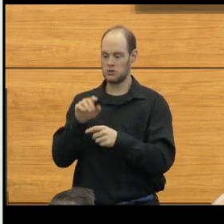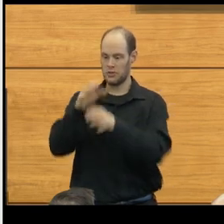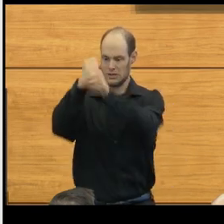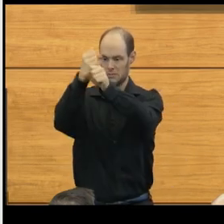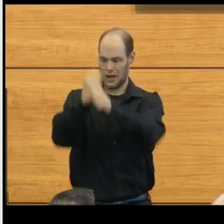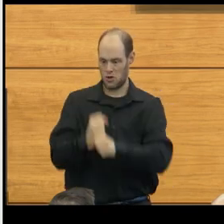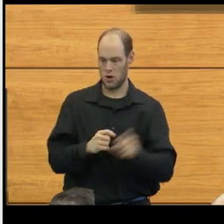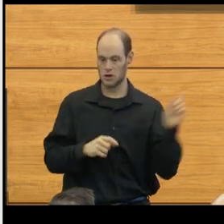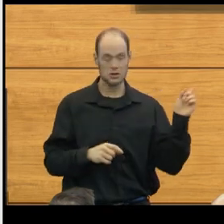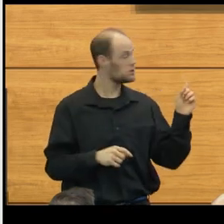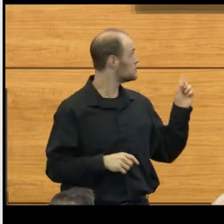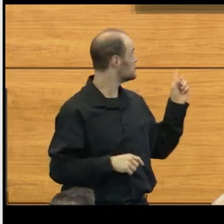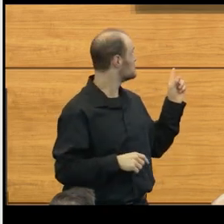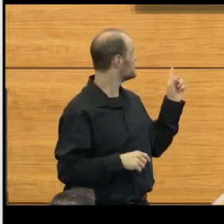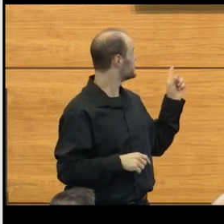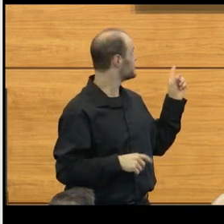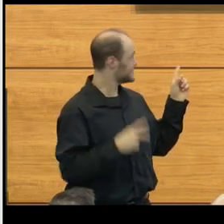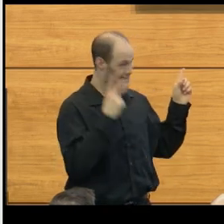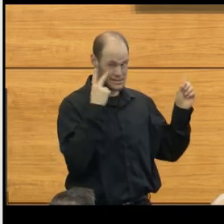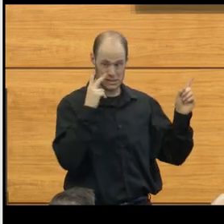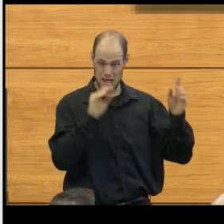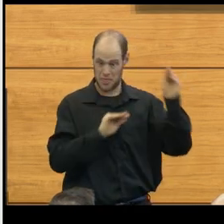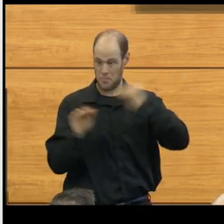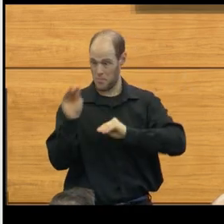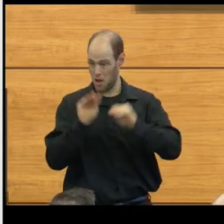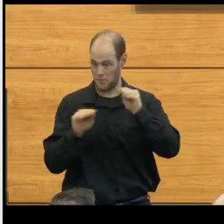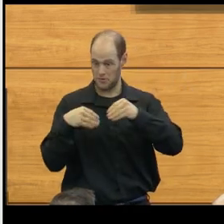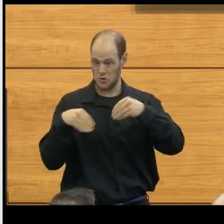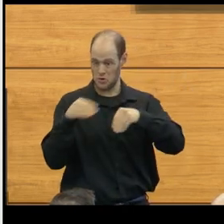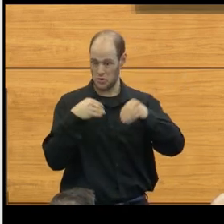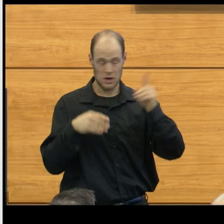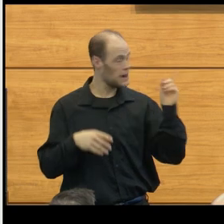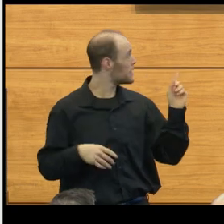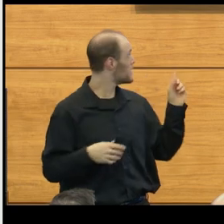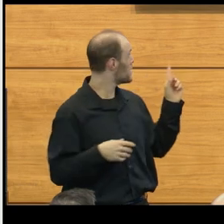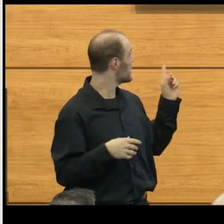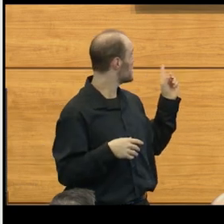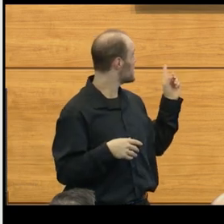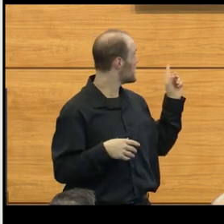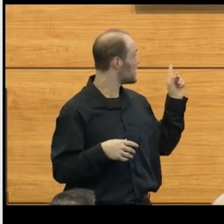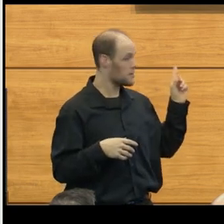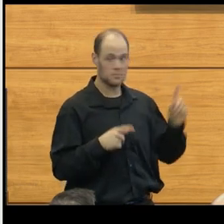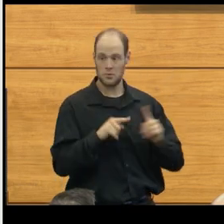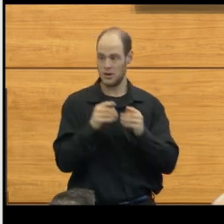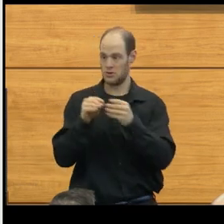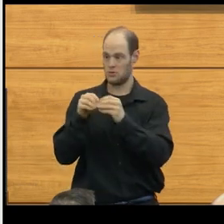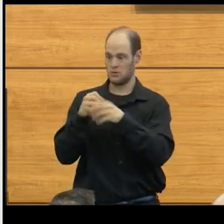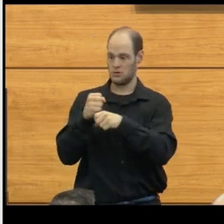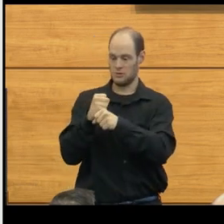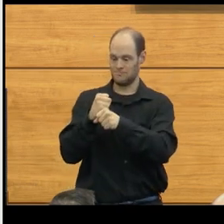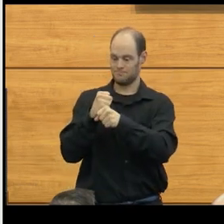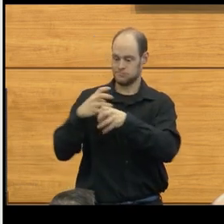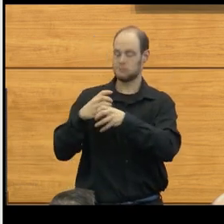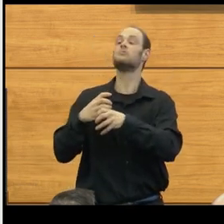You can see here, look at the pulsatility within that syrinx cavity. But once you decompress it, once you open it up